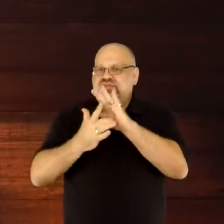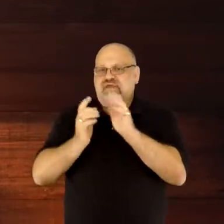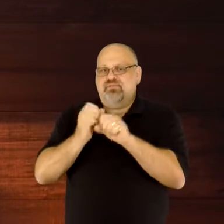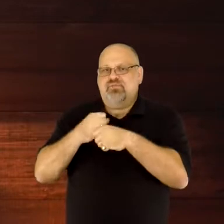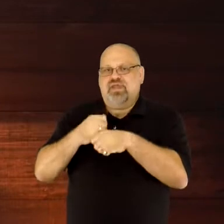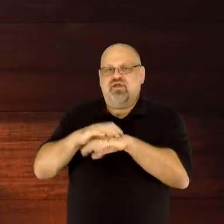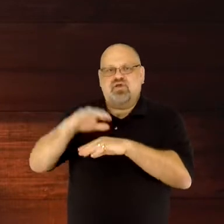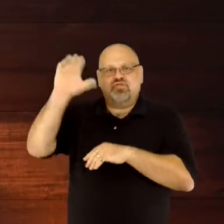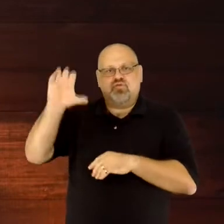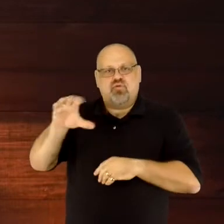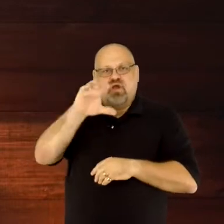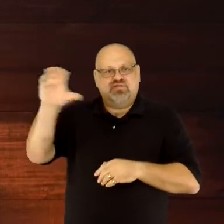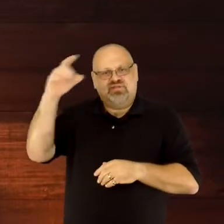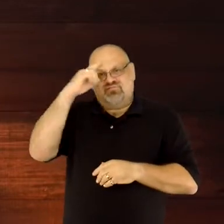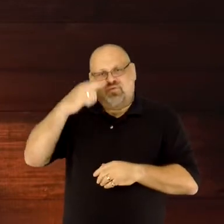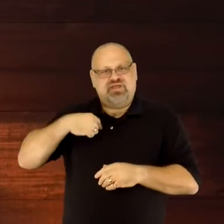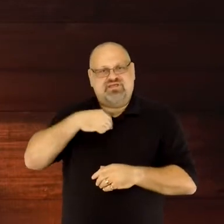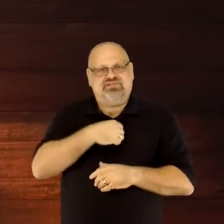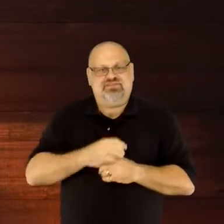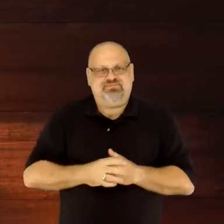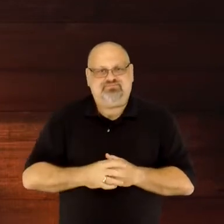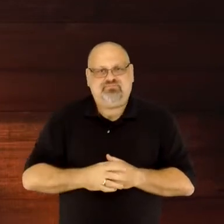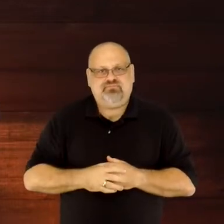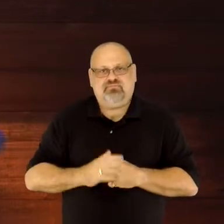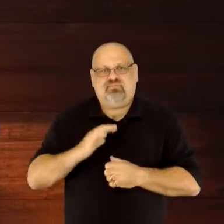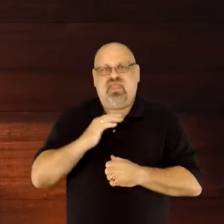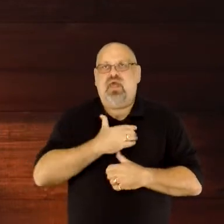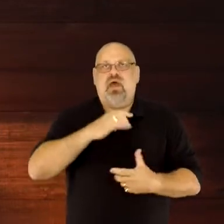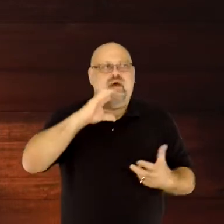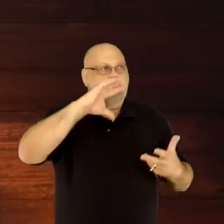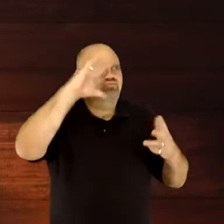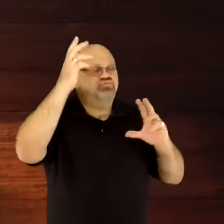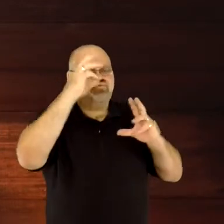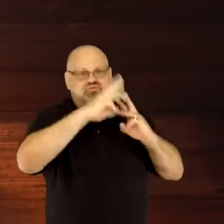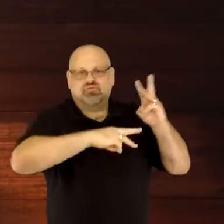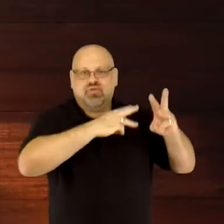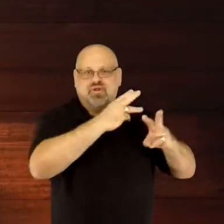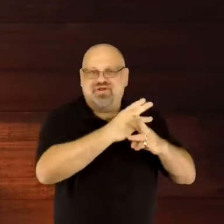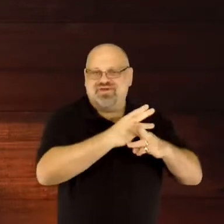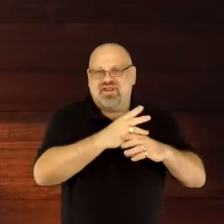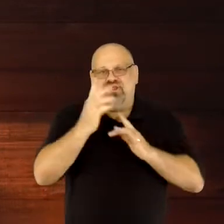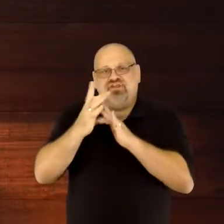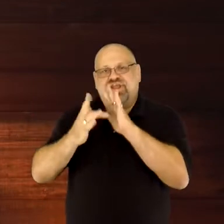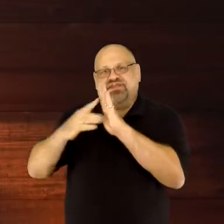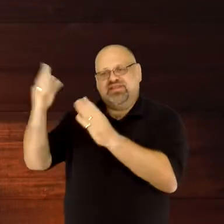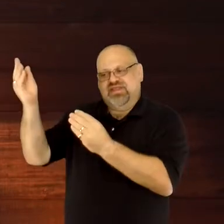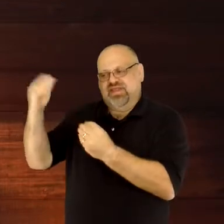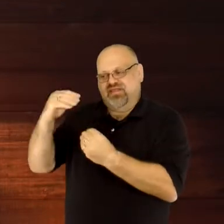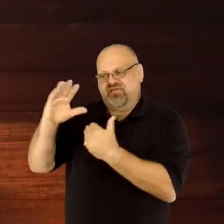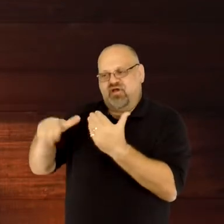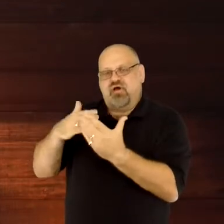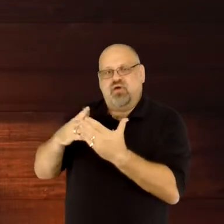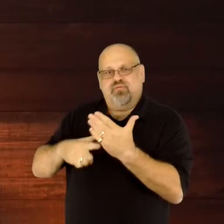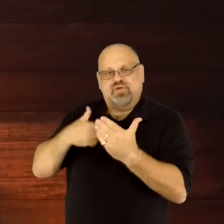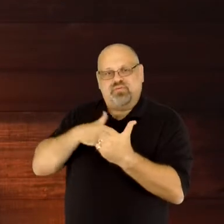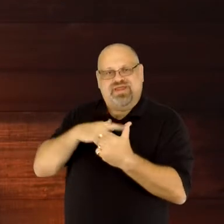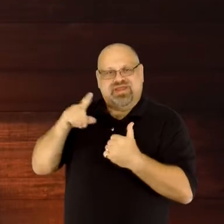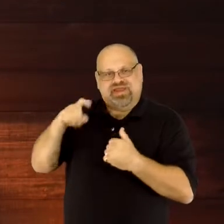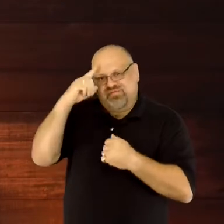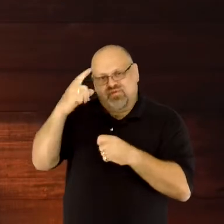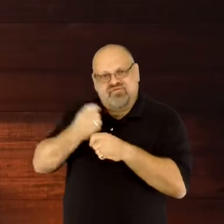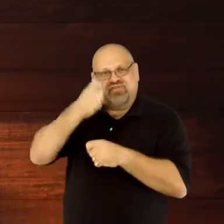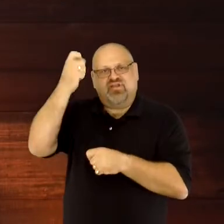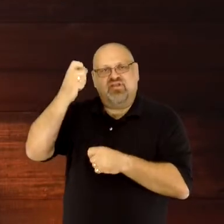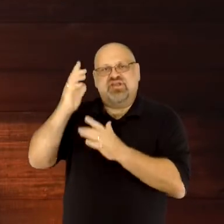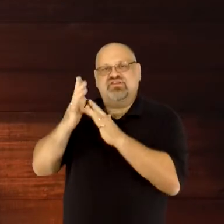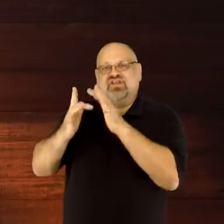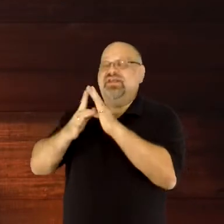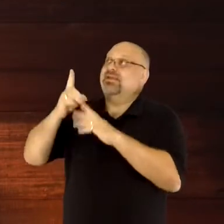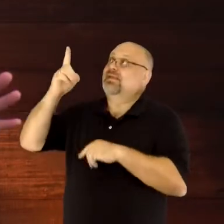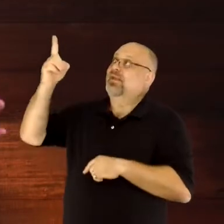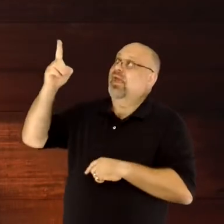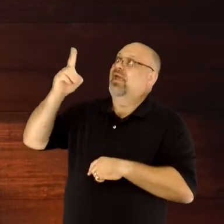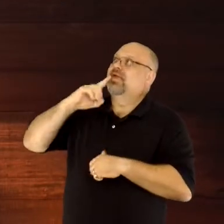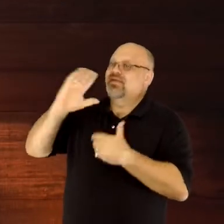In our troubled world, Jesus gives us all that we need to find victory. Jesus is all we need. He's enough.